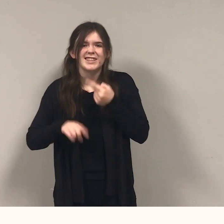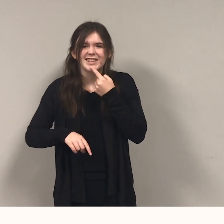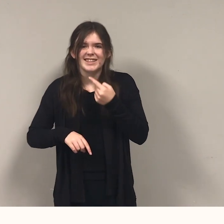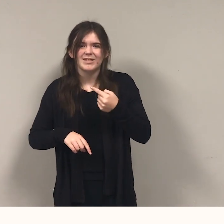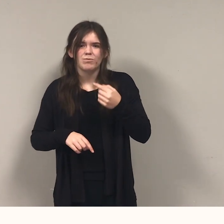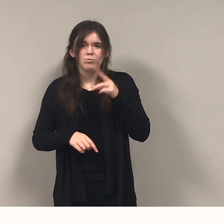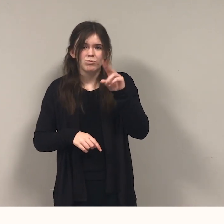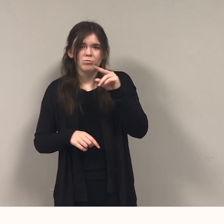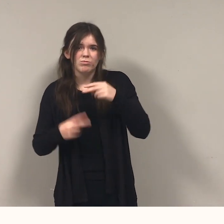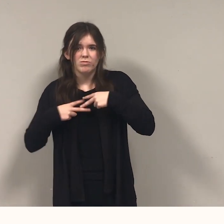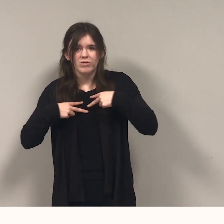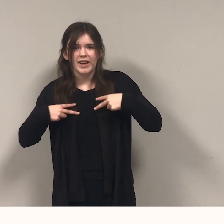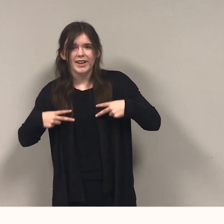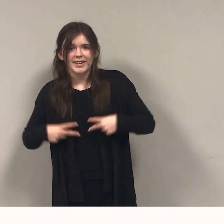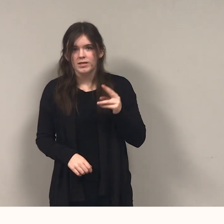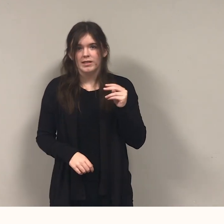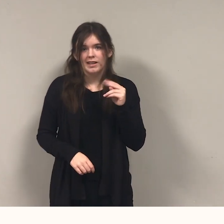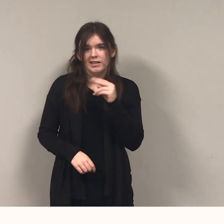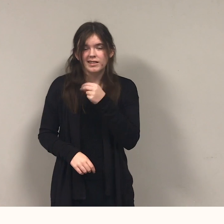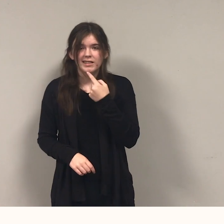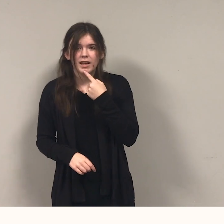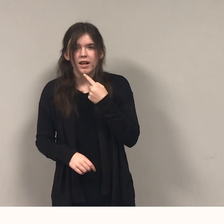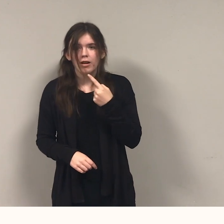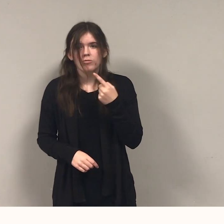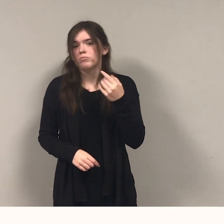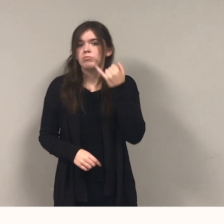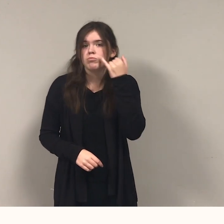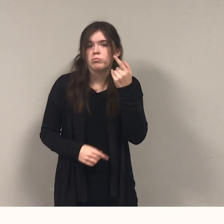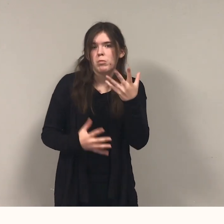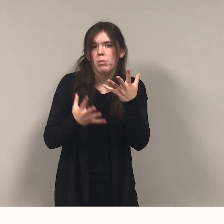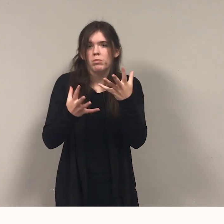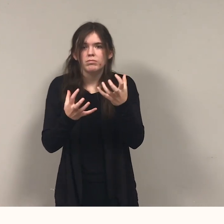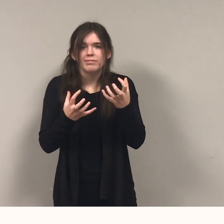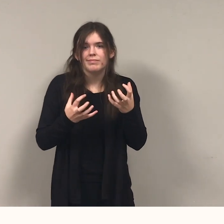Nanuk offers. "If you like, we could take a showshoe hike."